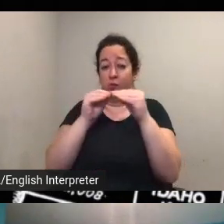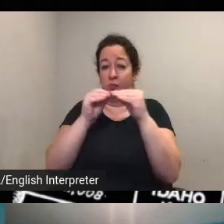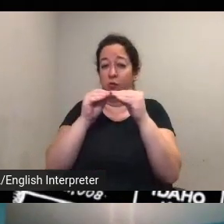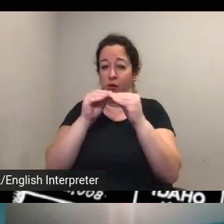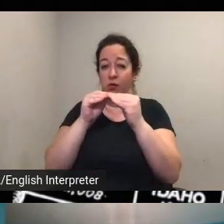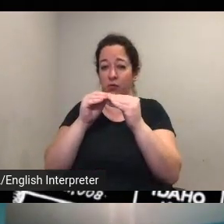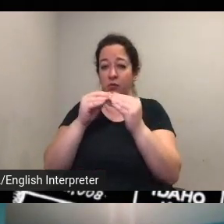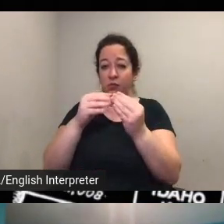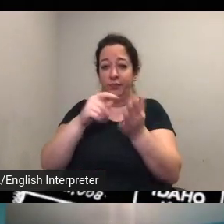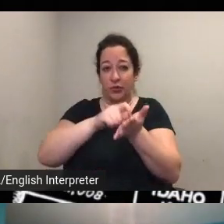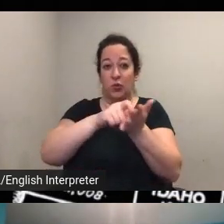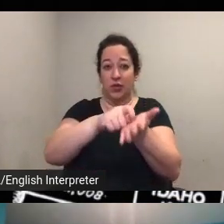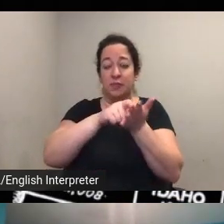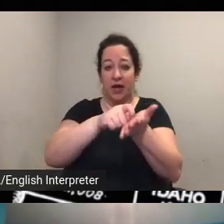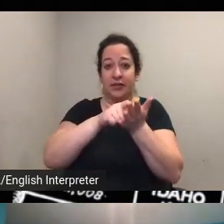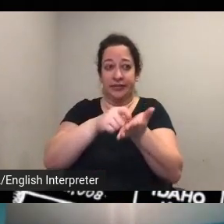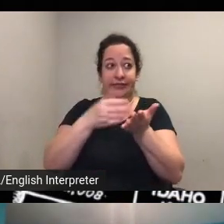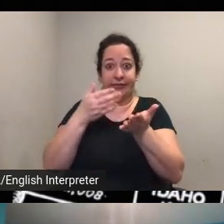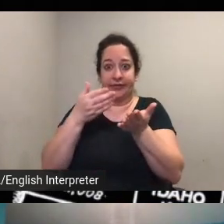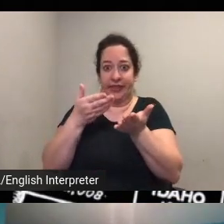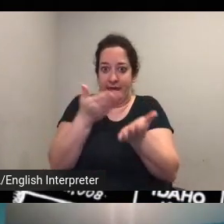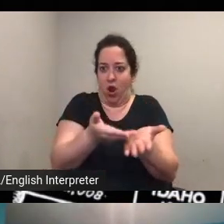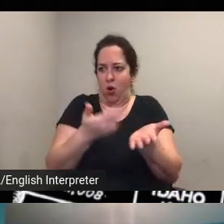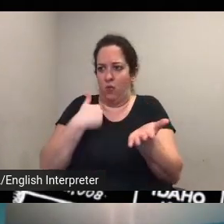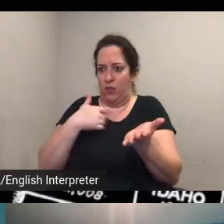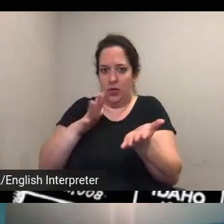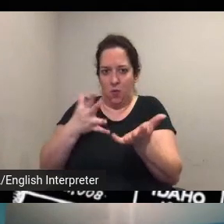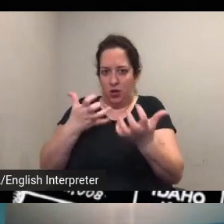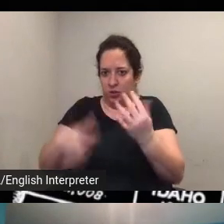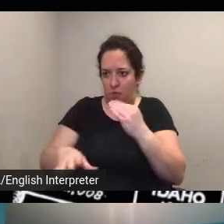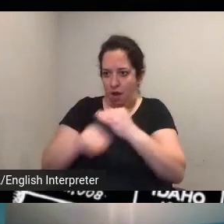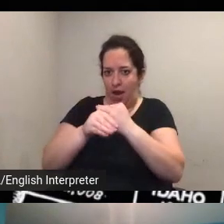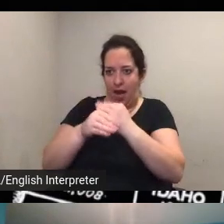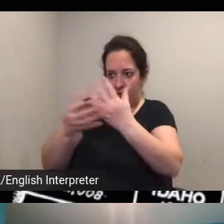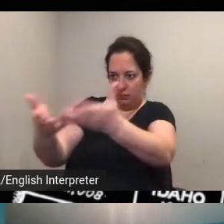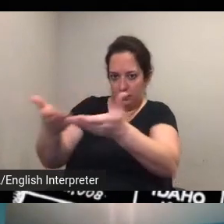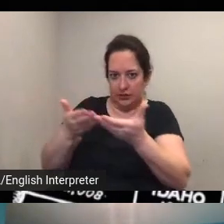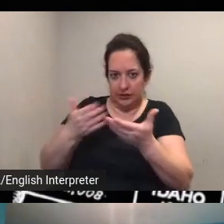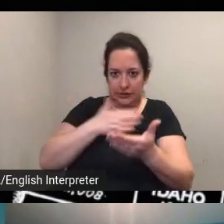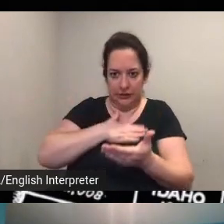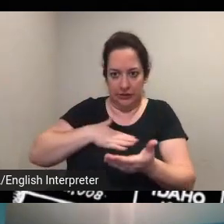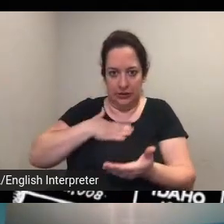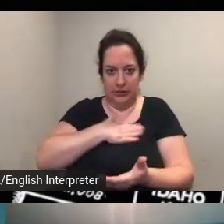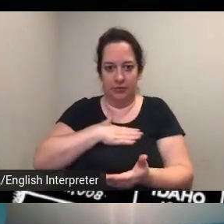to represent we'd love to see more uh if there's people that you know